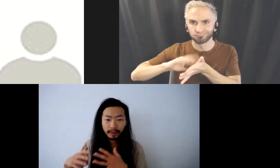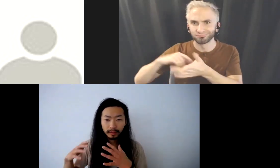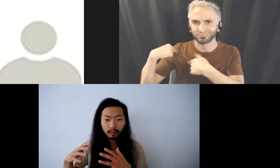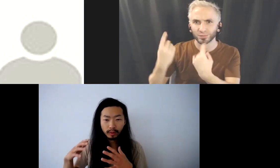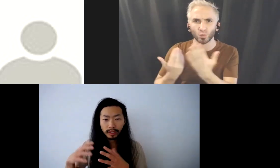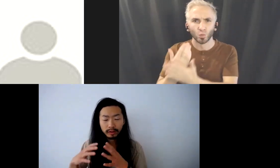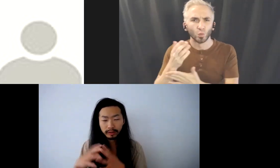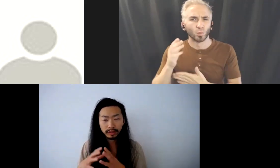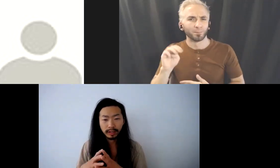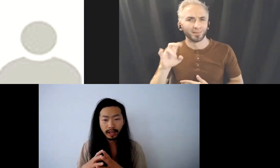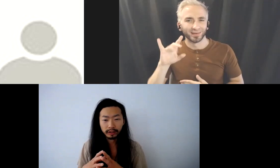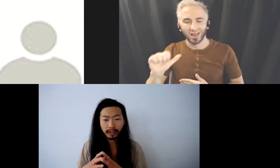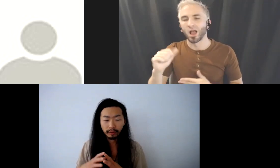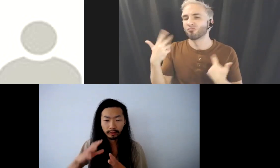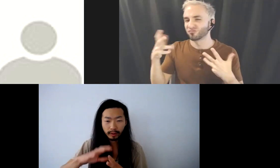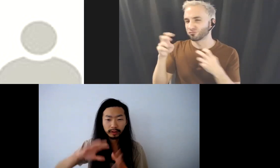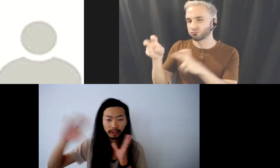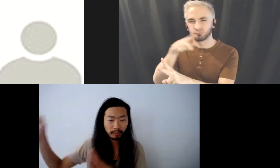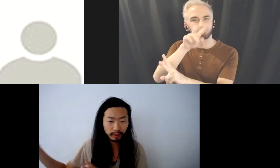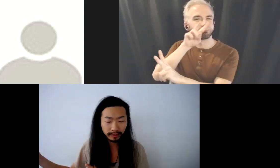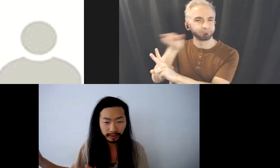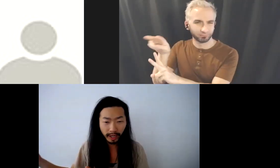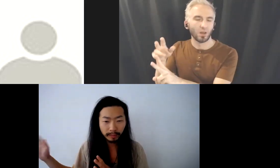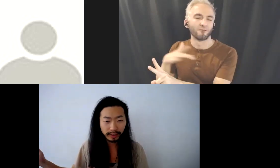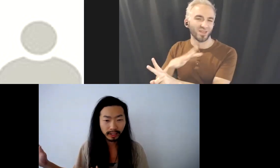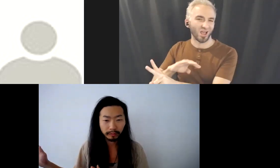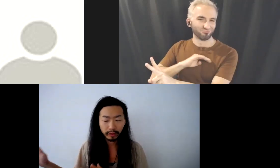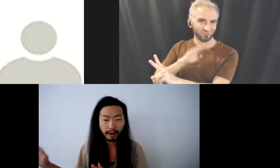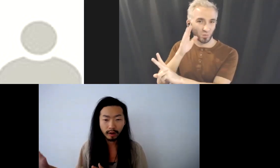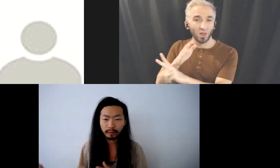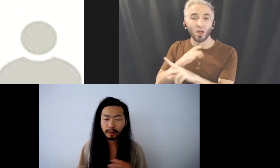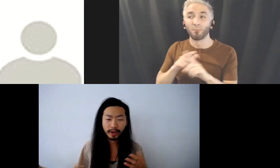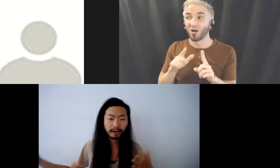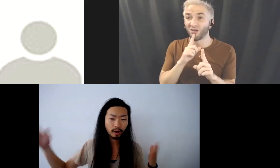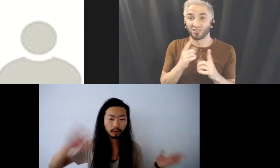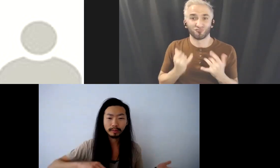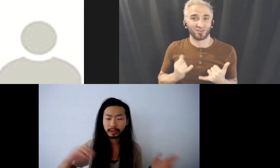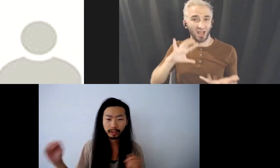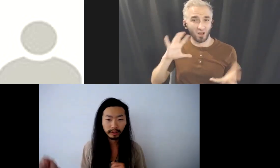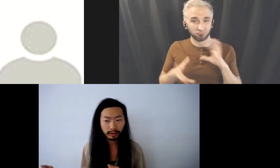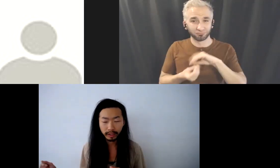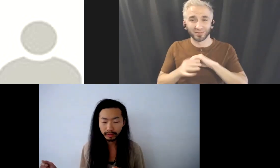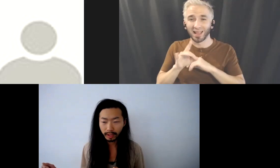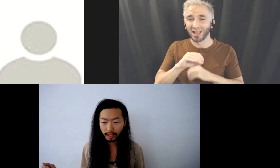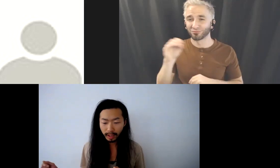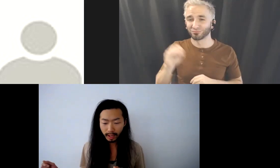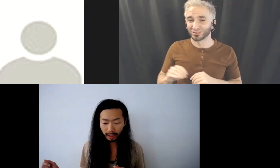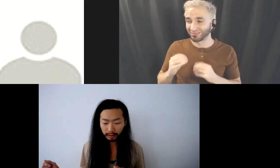But what we're going to do today actually I threw, I tossed most of things, 80 percent of material out and prepared a whole new material here today.